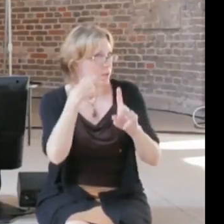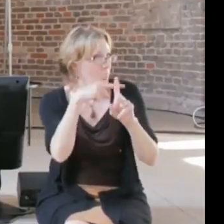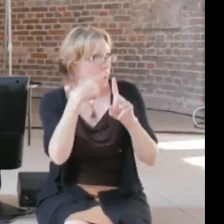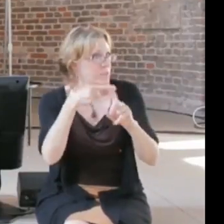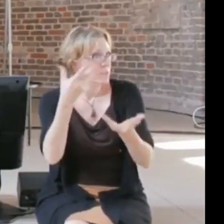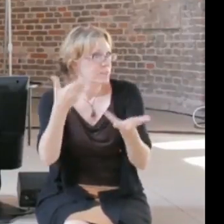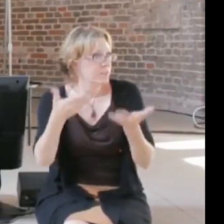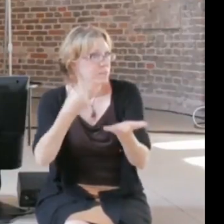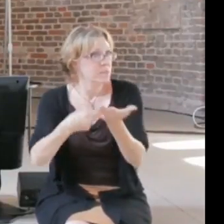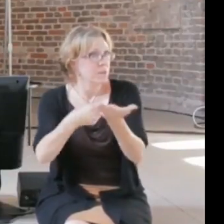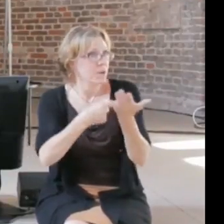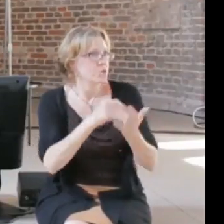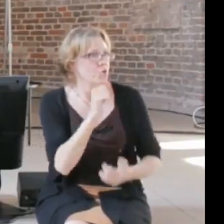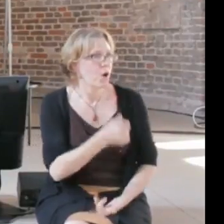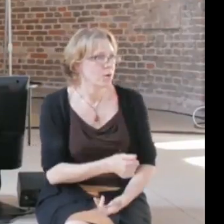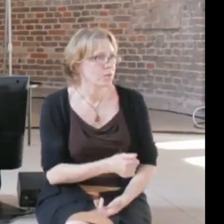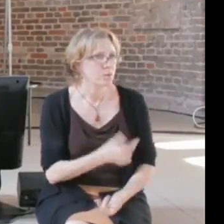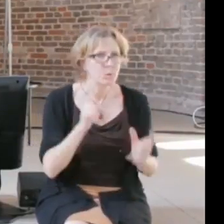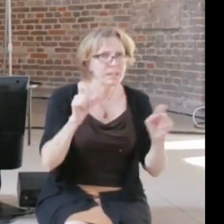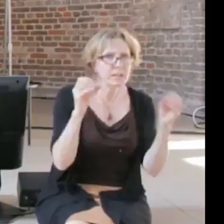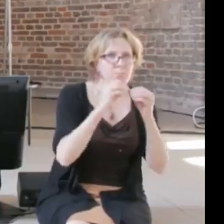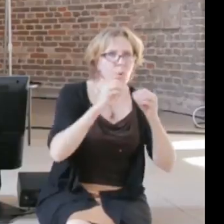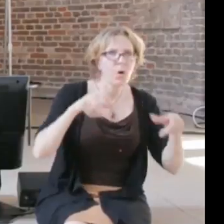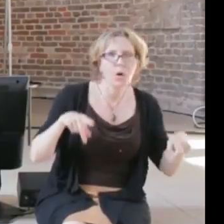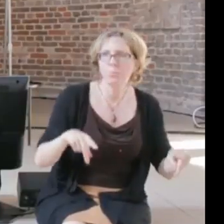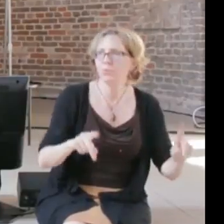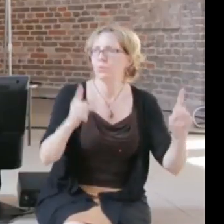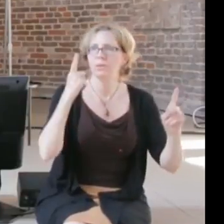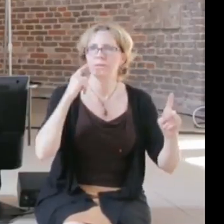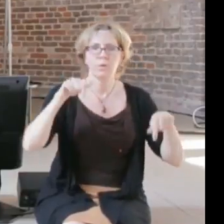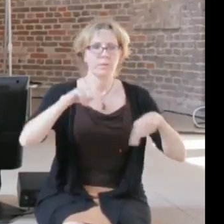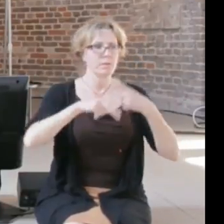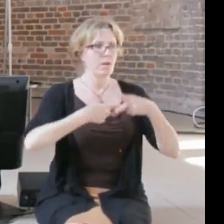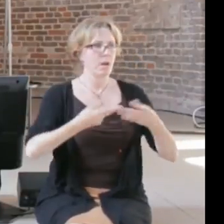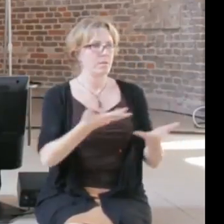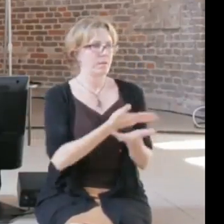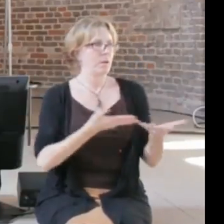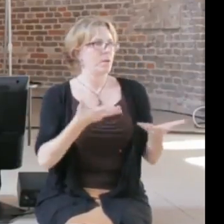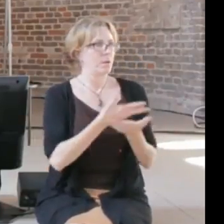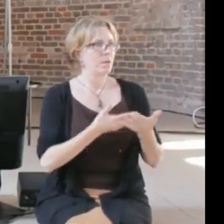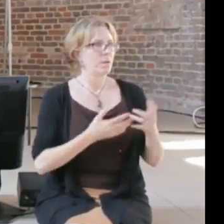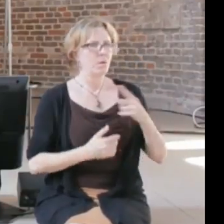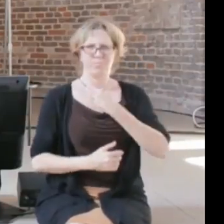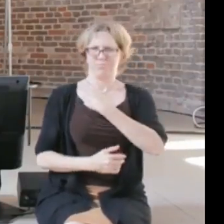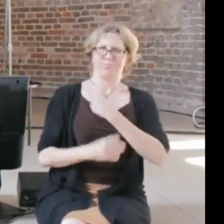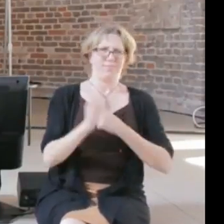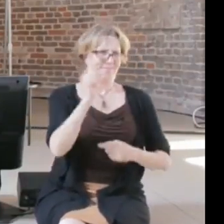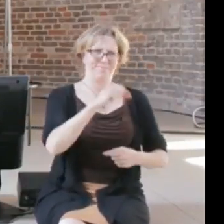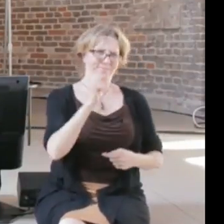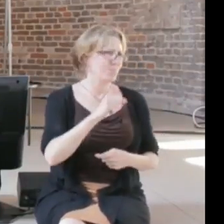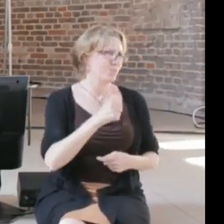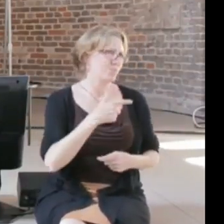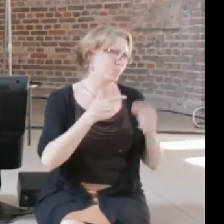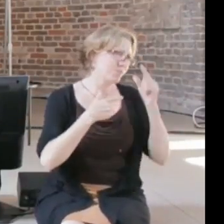think we need more spaces for this kind of conversation? We definitely need more spaces for that kind of conversation, because first of all